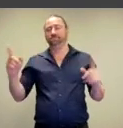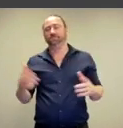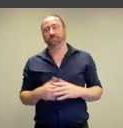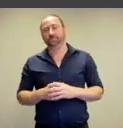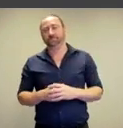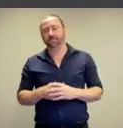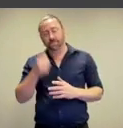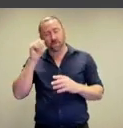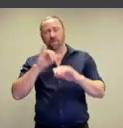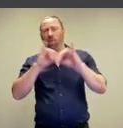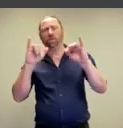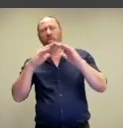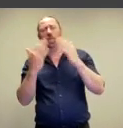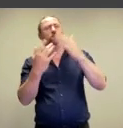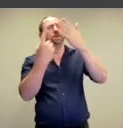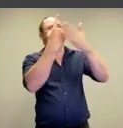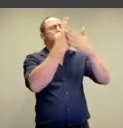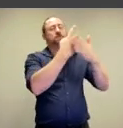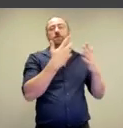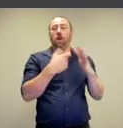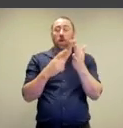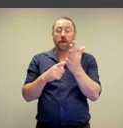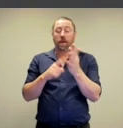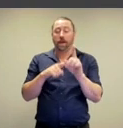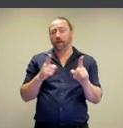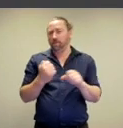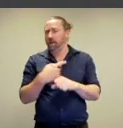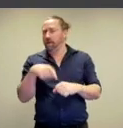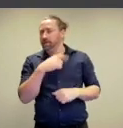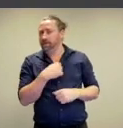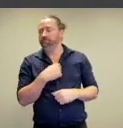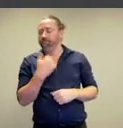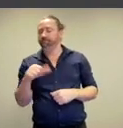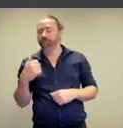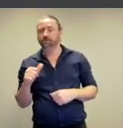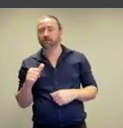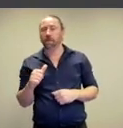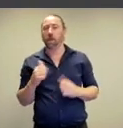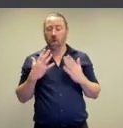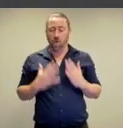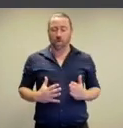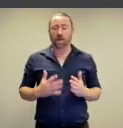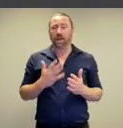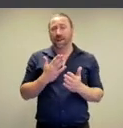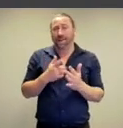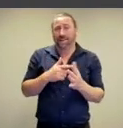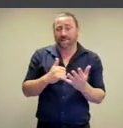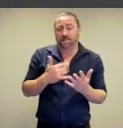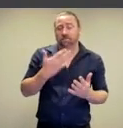horrors of that humanitarian crisis,